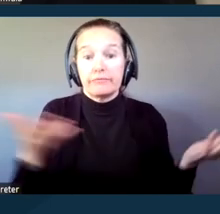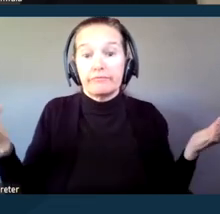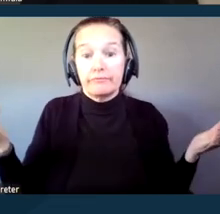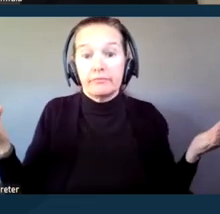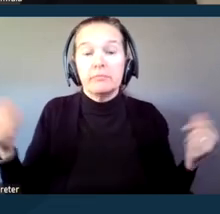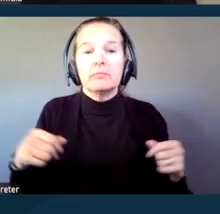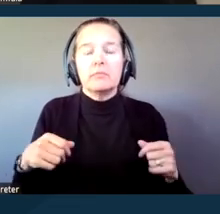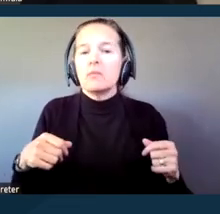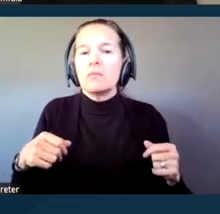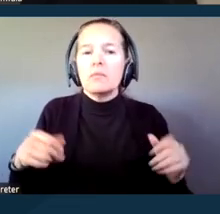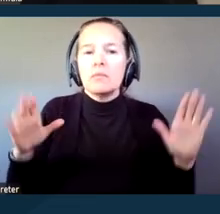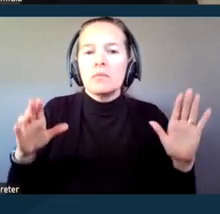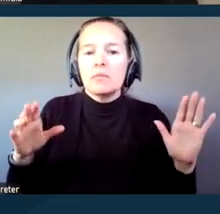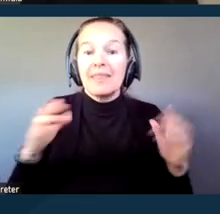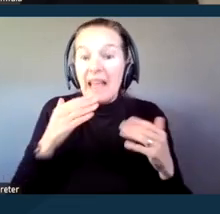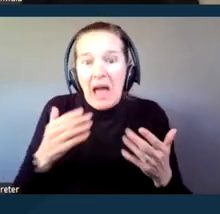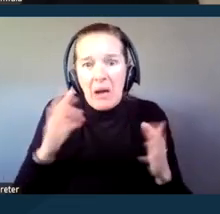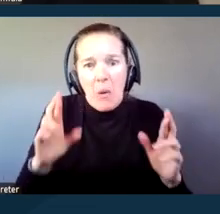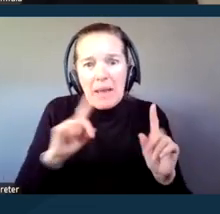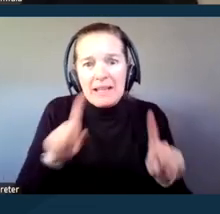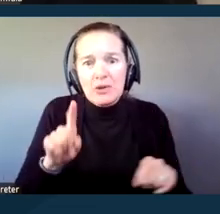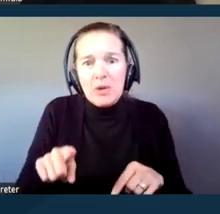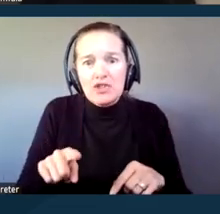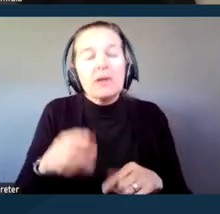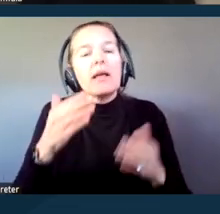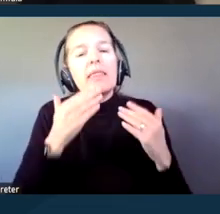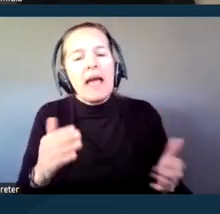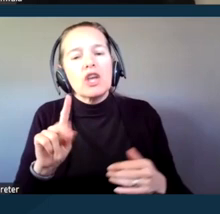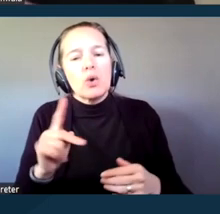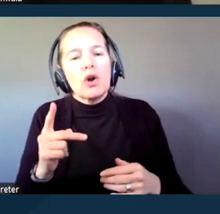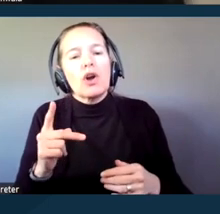I hope that answers the question. [Michelle] Thank you, Karma. I think you did.